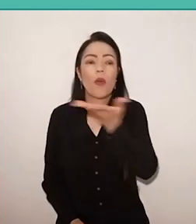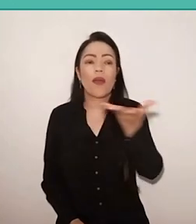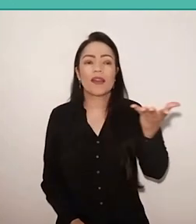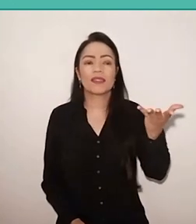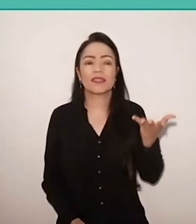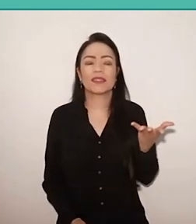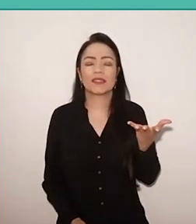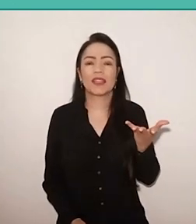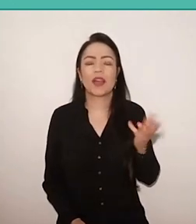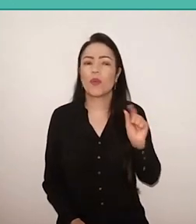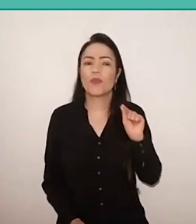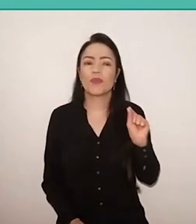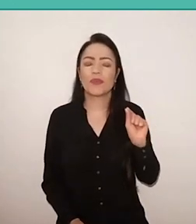between the knowledge…